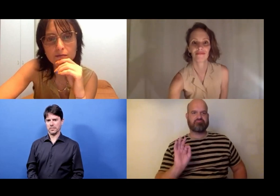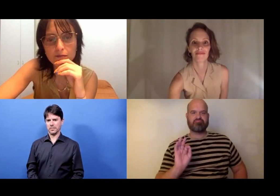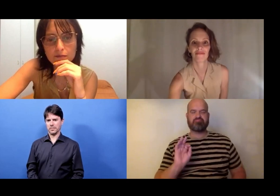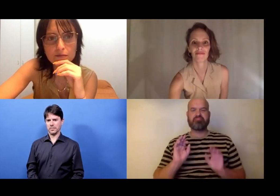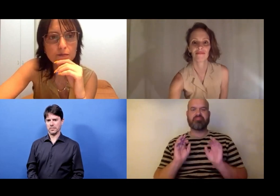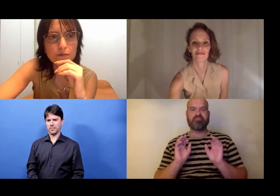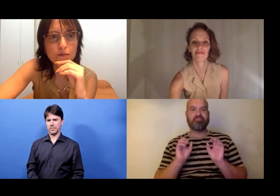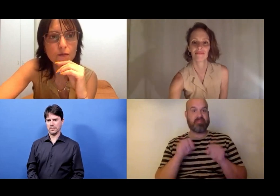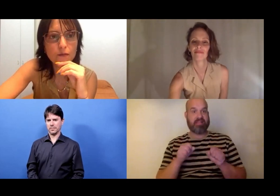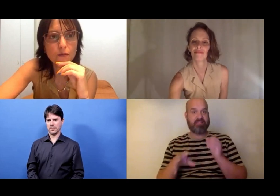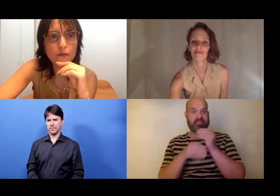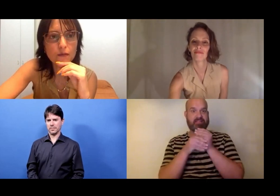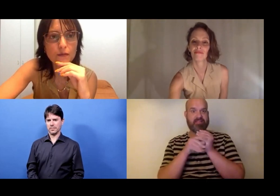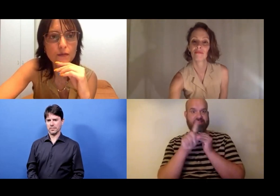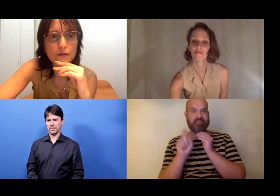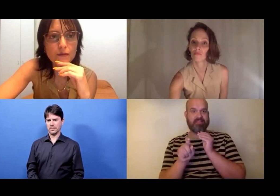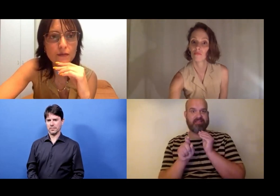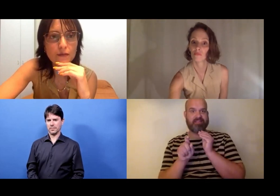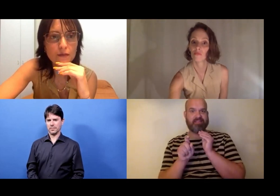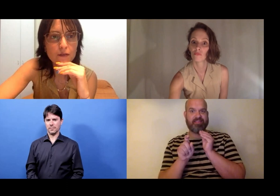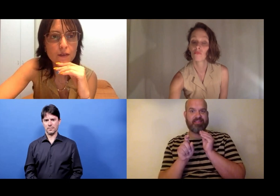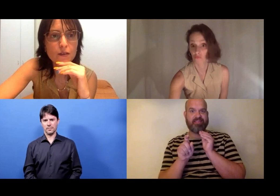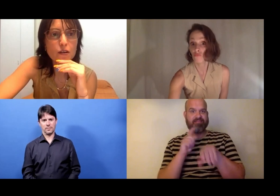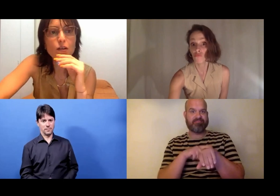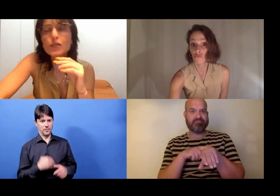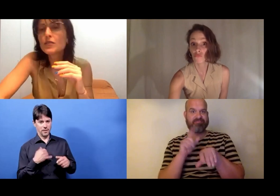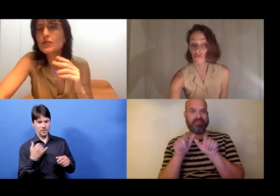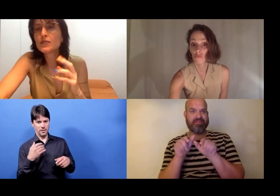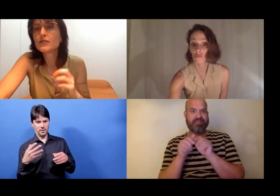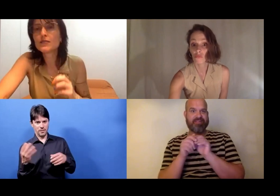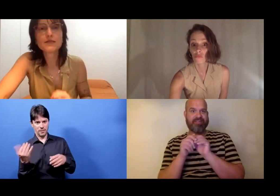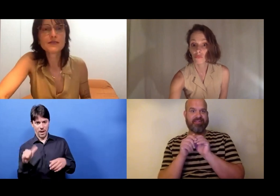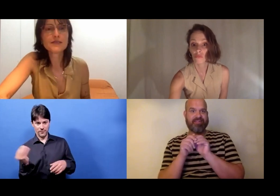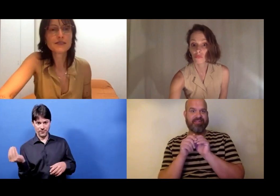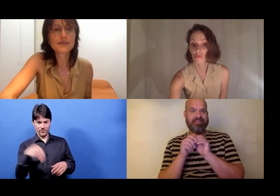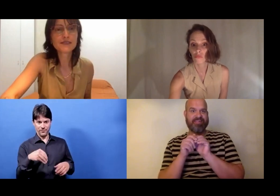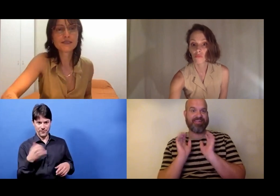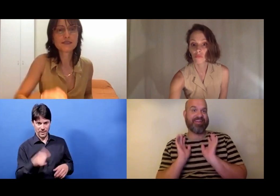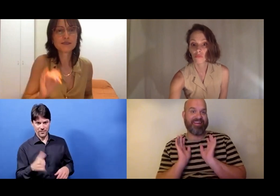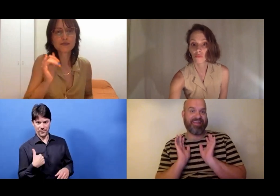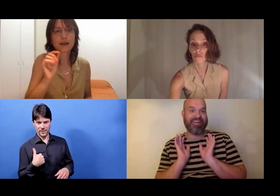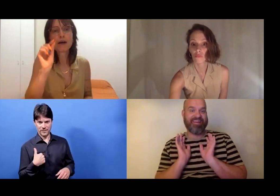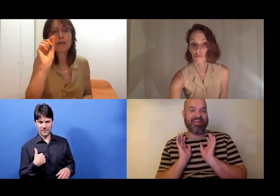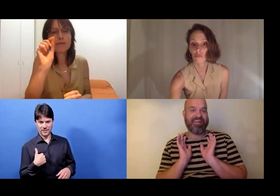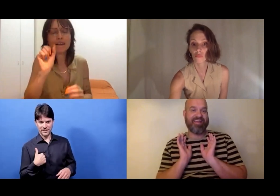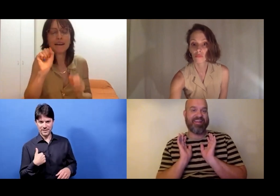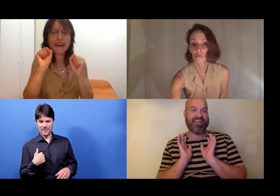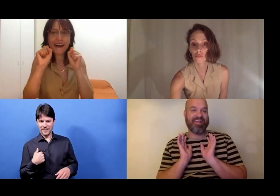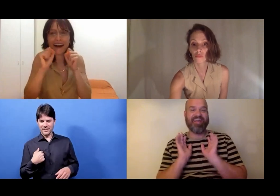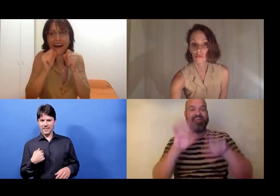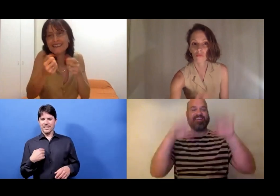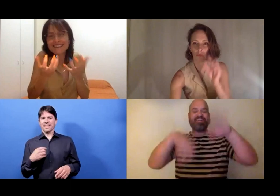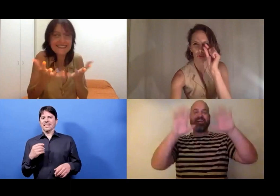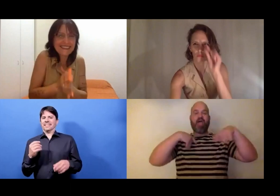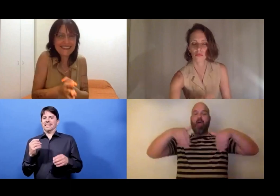Bo: May I add another question? Is that possible? Rita Mazza: A teeny tiny one.